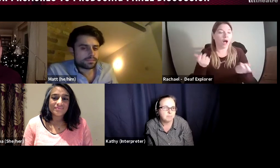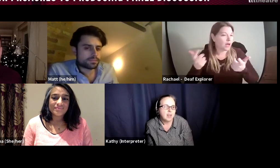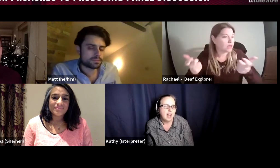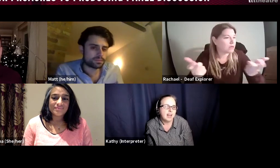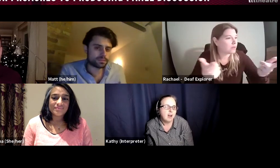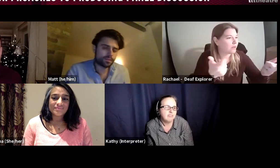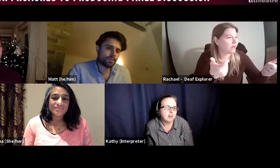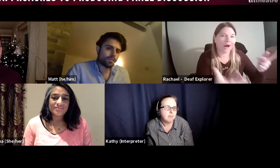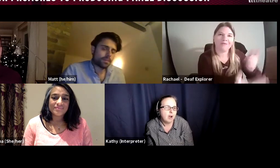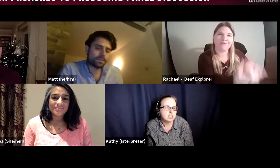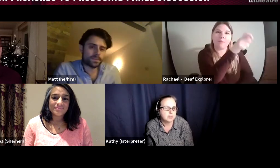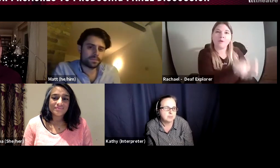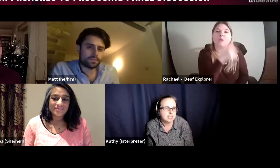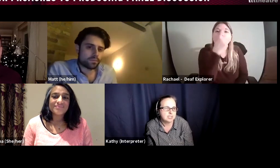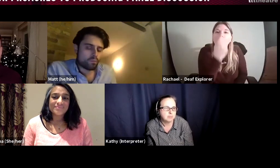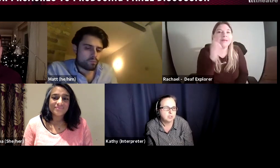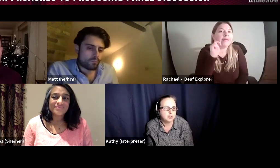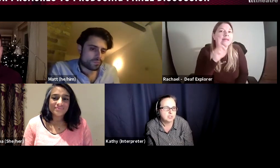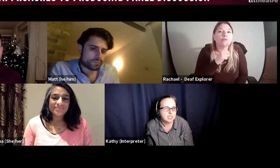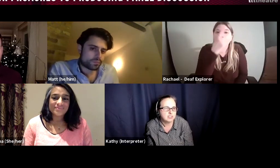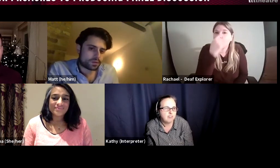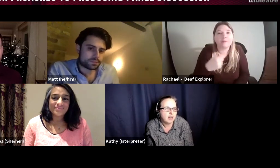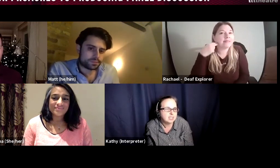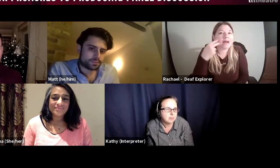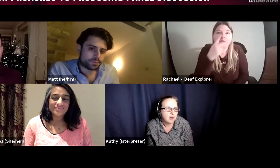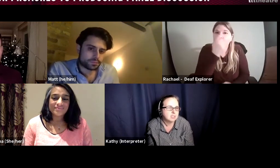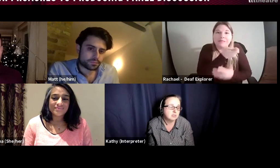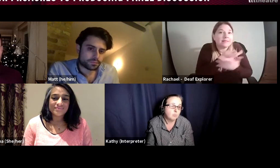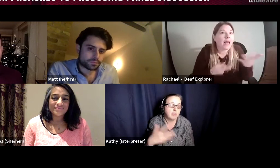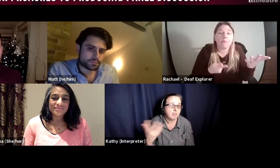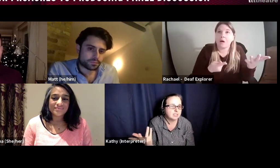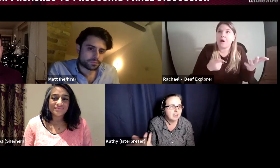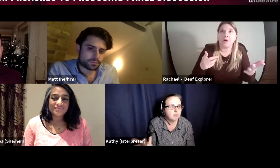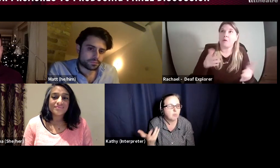and I feel like my responsibility as a producer is to find a person, whether they are deaf, whether